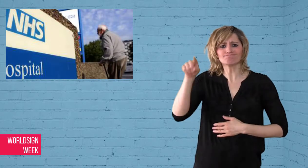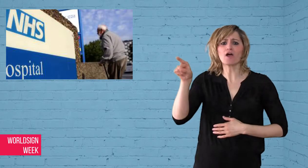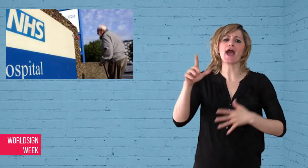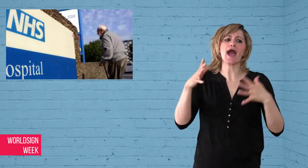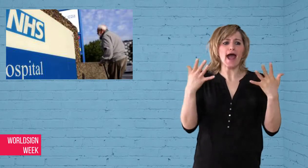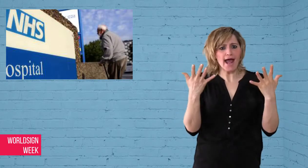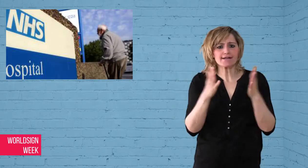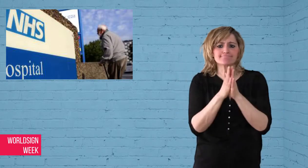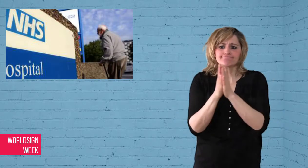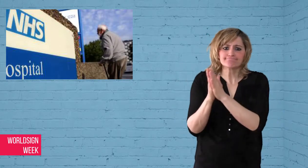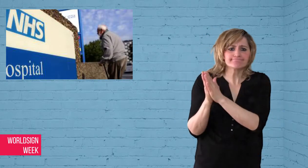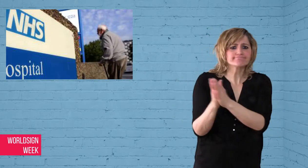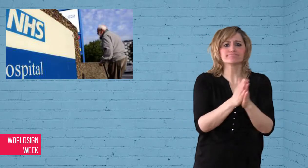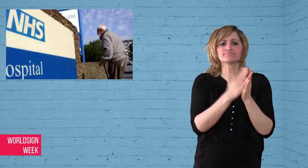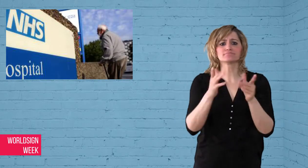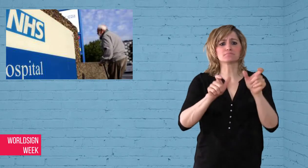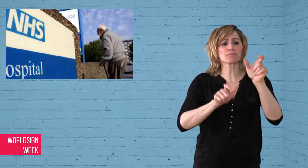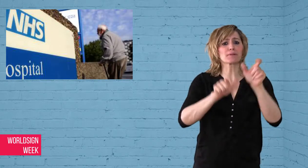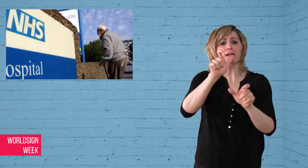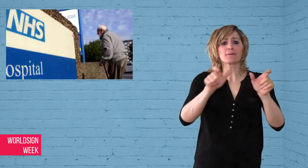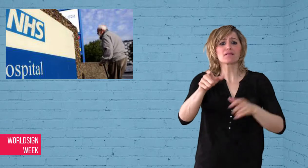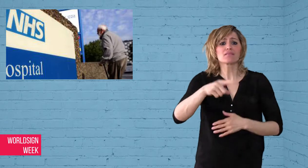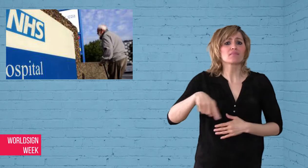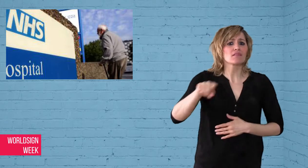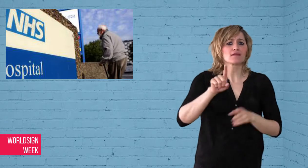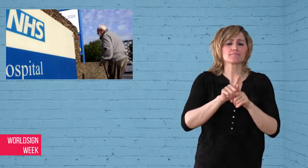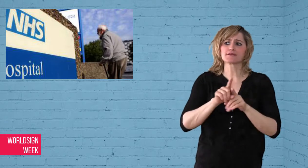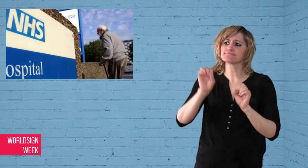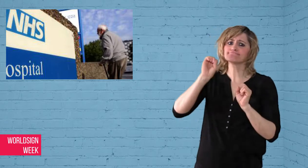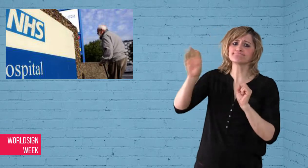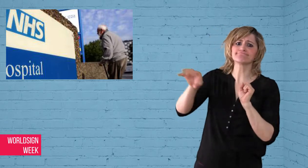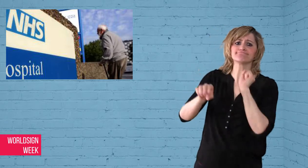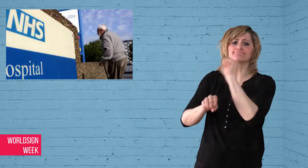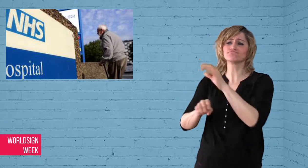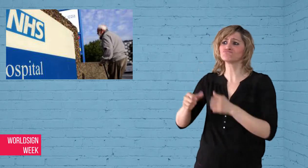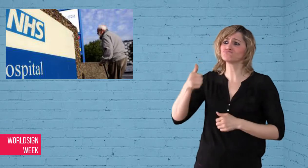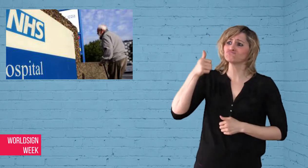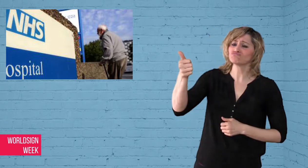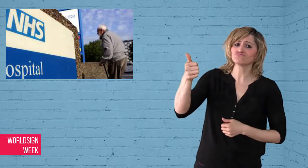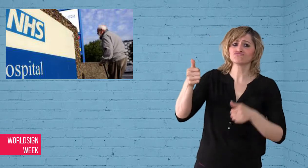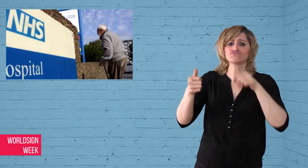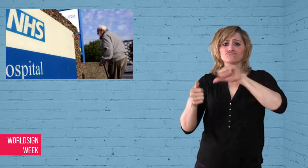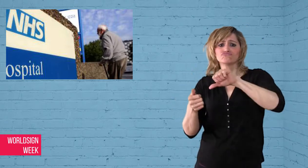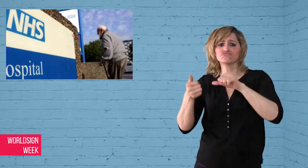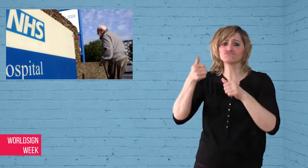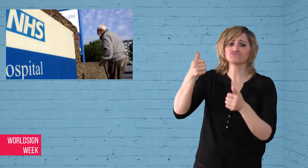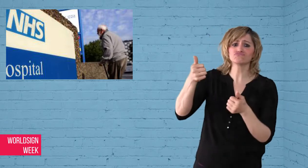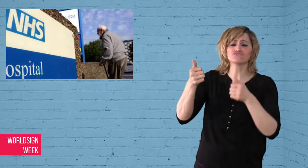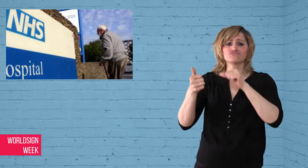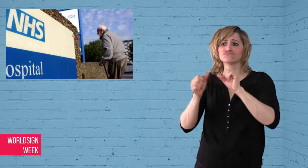that they are collecting feedback from